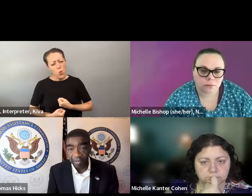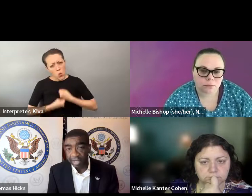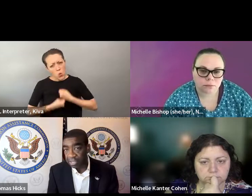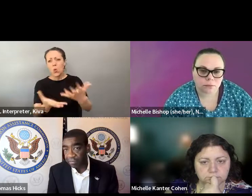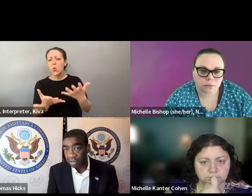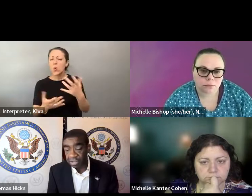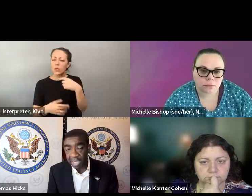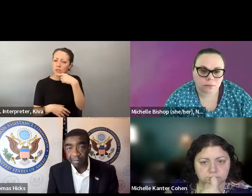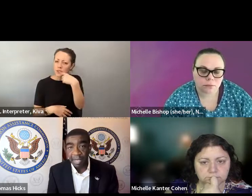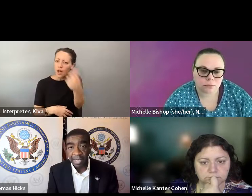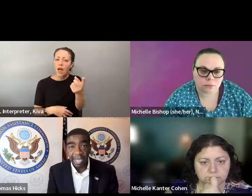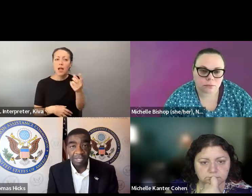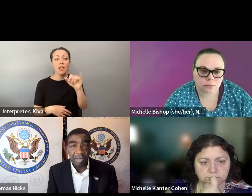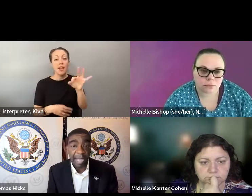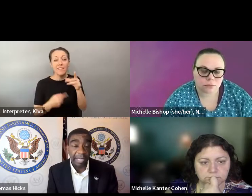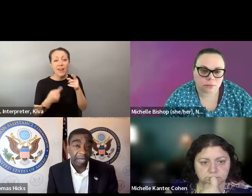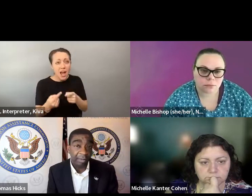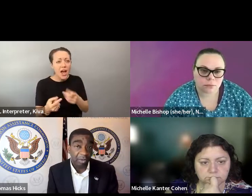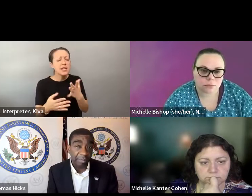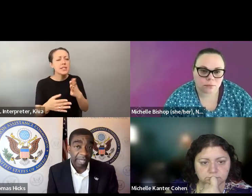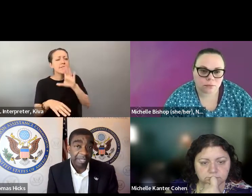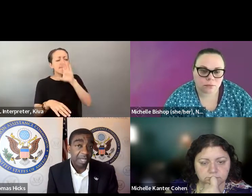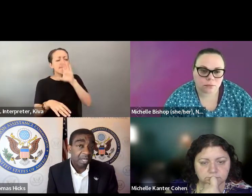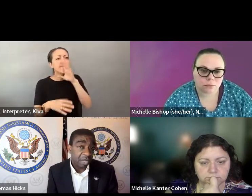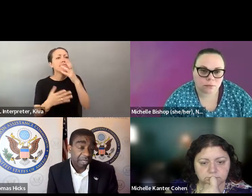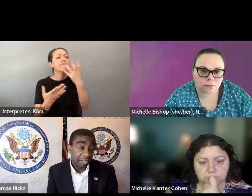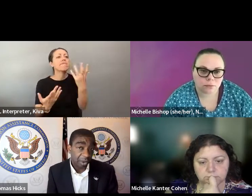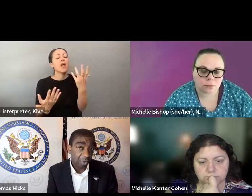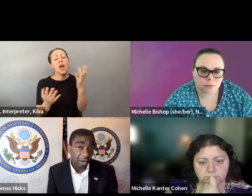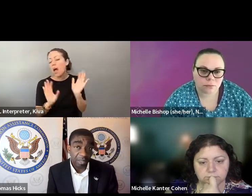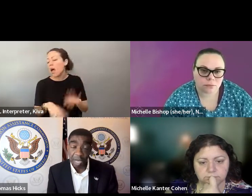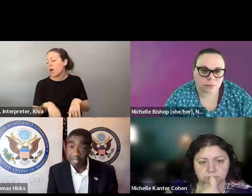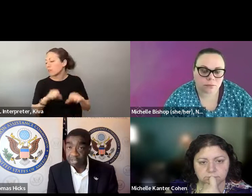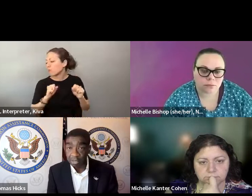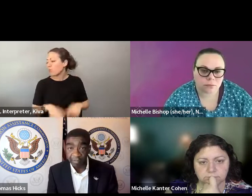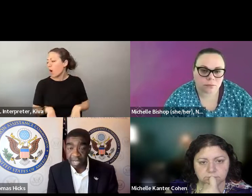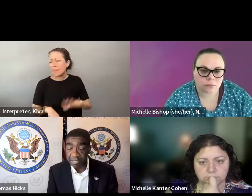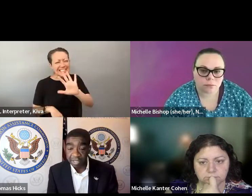that occurs with you, do not be quiet about it. Make sure you let someone know. If you are having a difficult